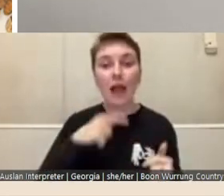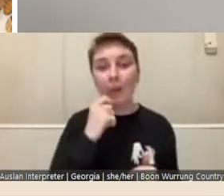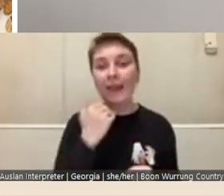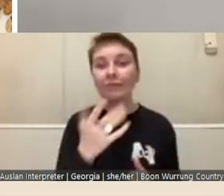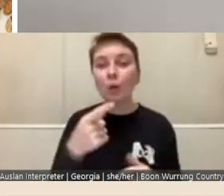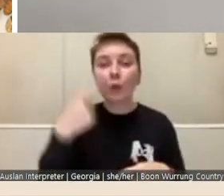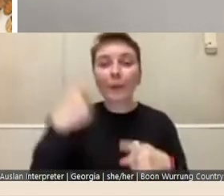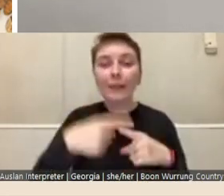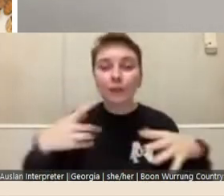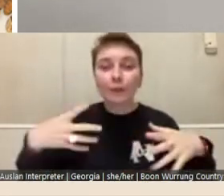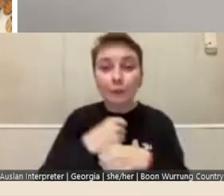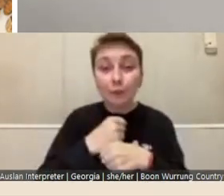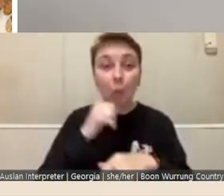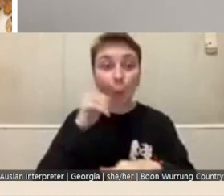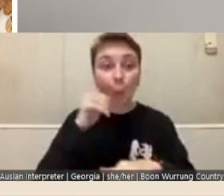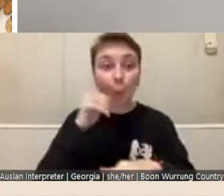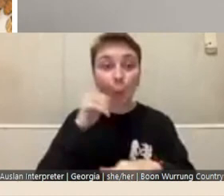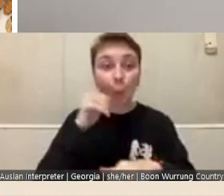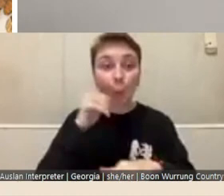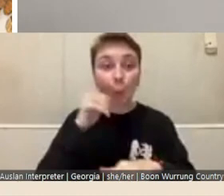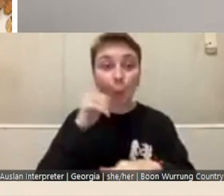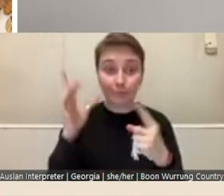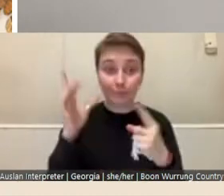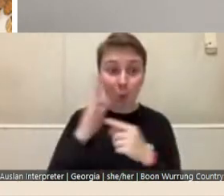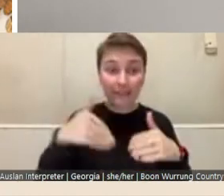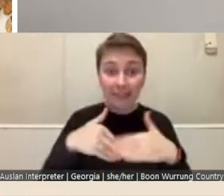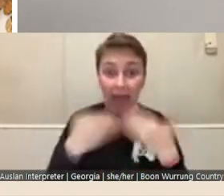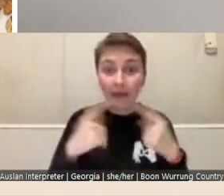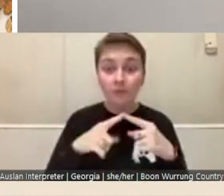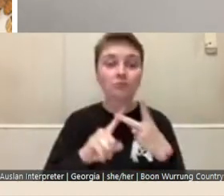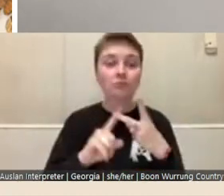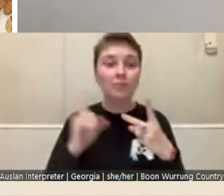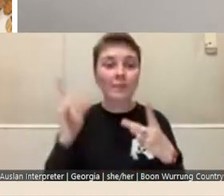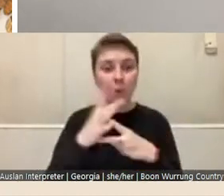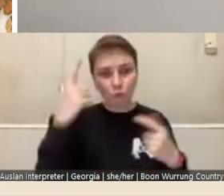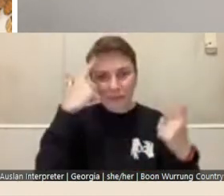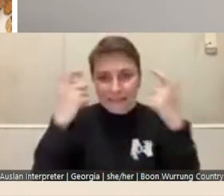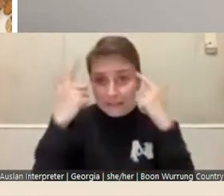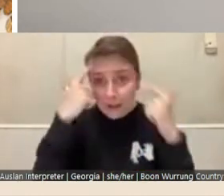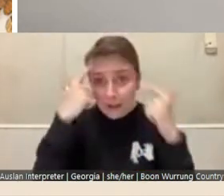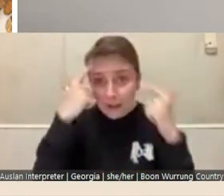of key dates, some important considerations and I'll talk very briefly about the range